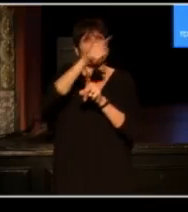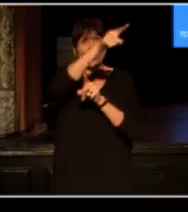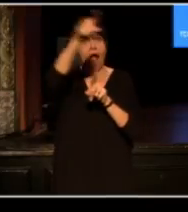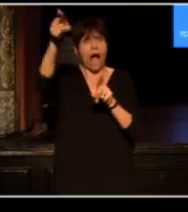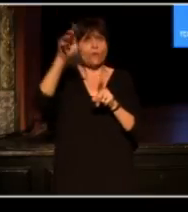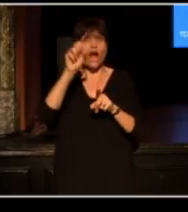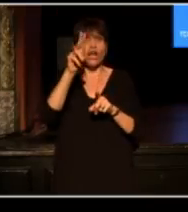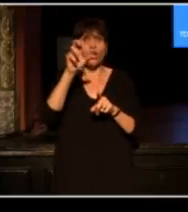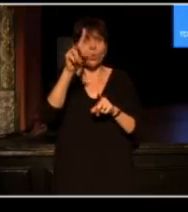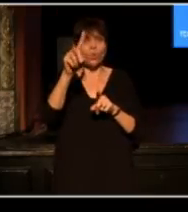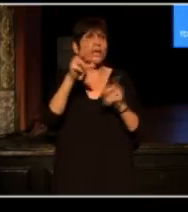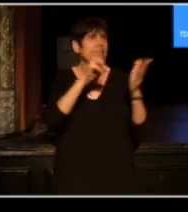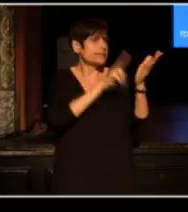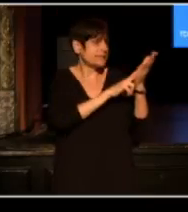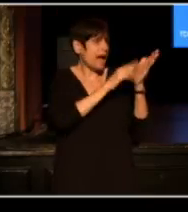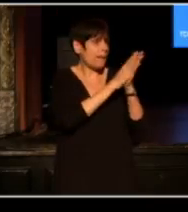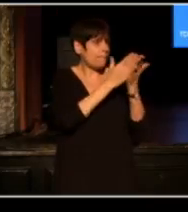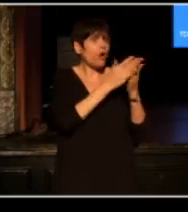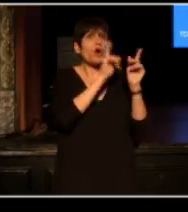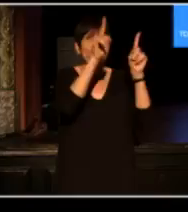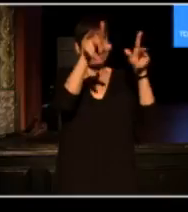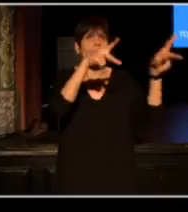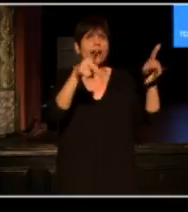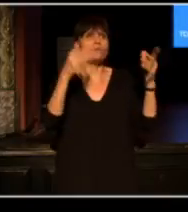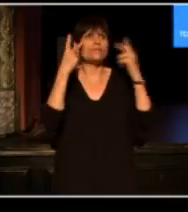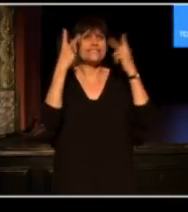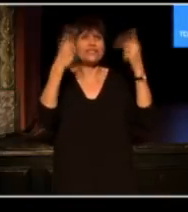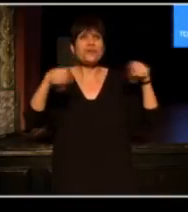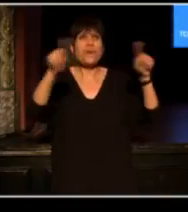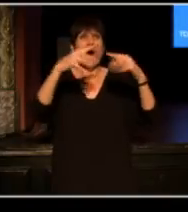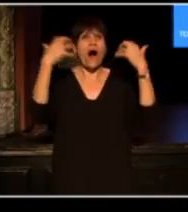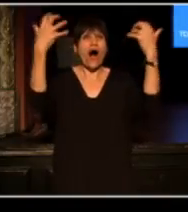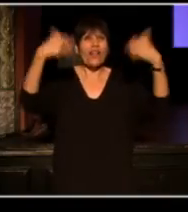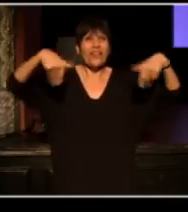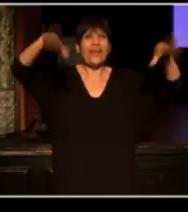so either go get your book signed or go party, and we'll see you all there. Thank you.